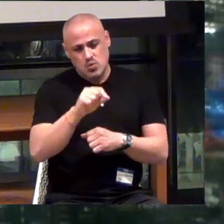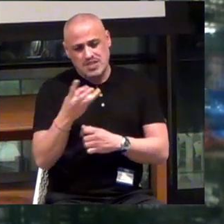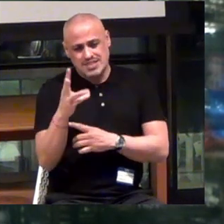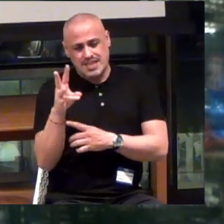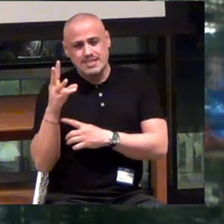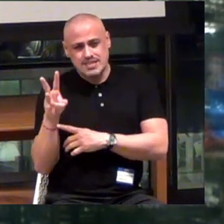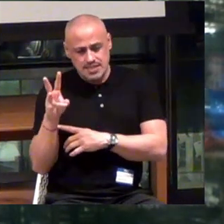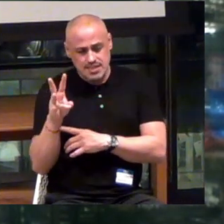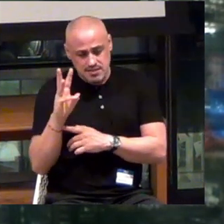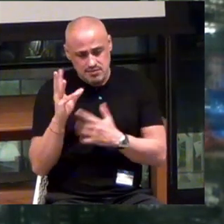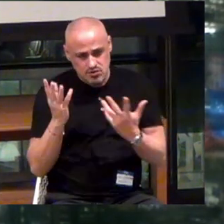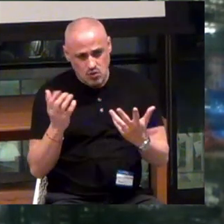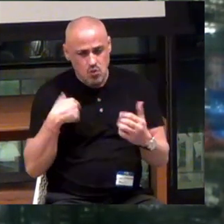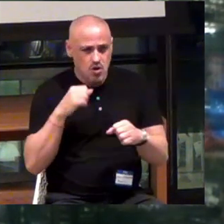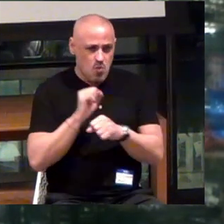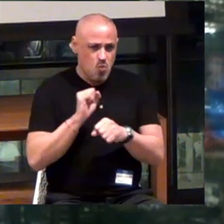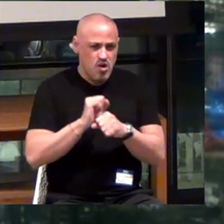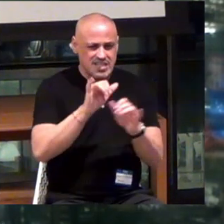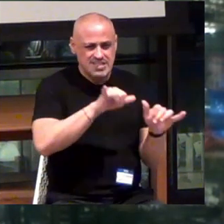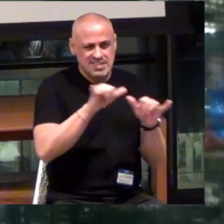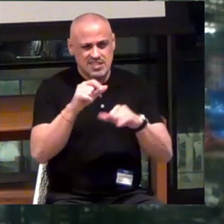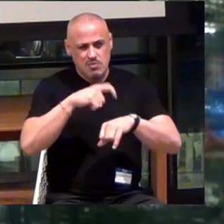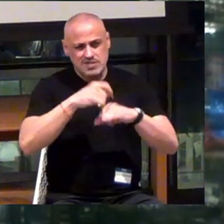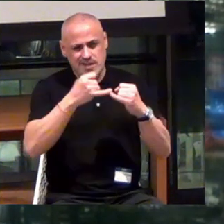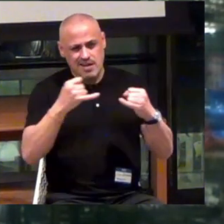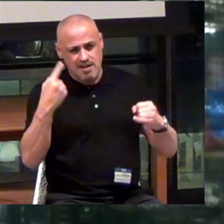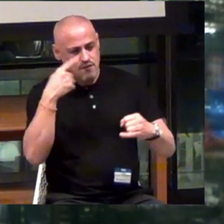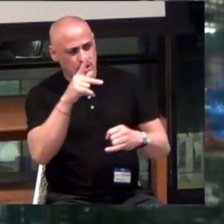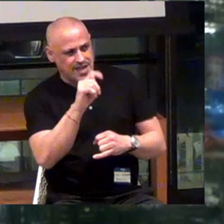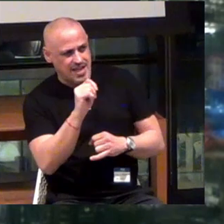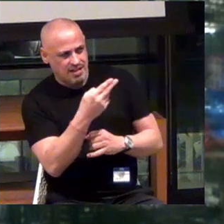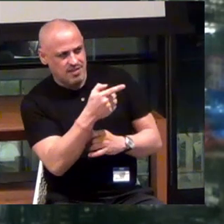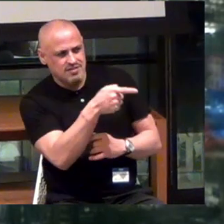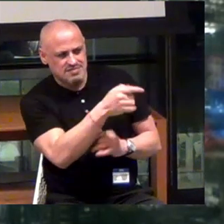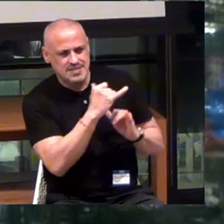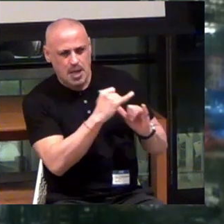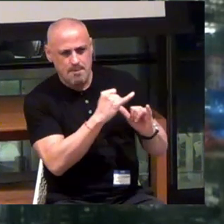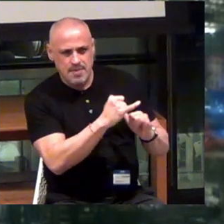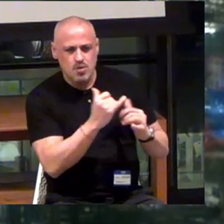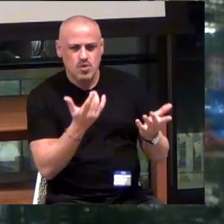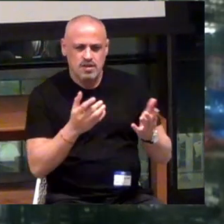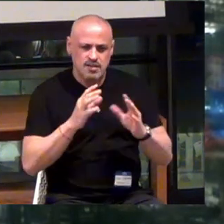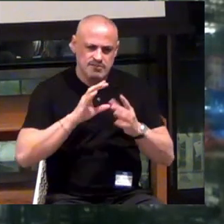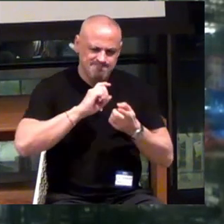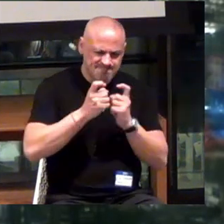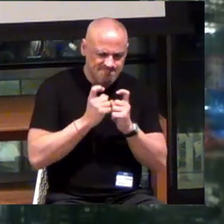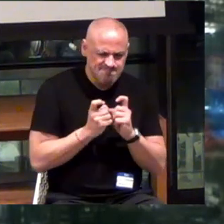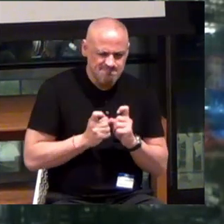So we're working on a similar timeline to Keith. And we've iterated quite a bit over those seven years.